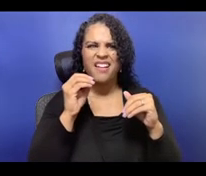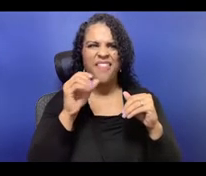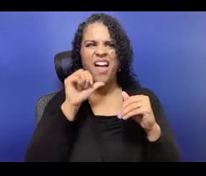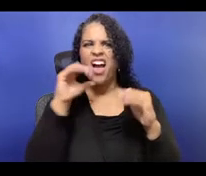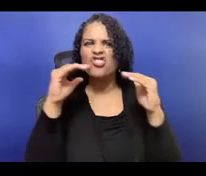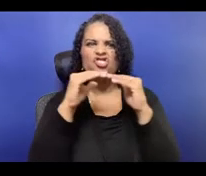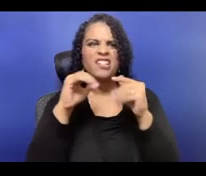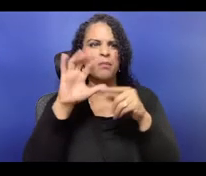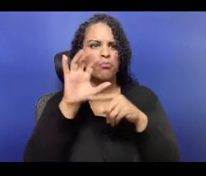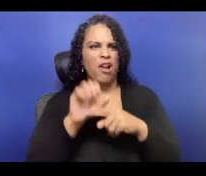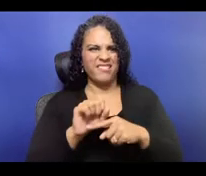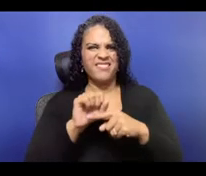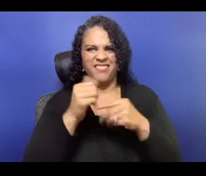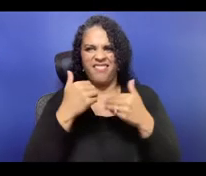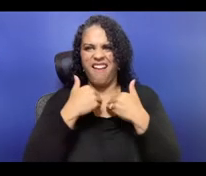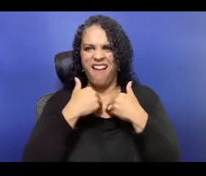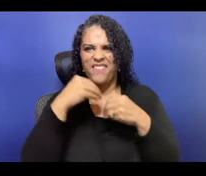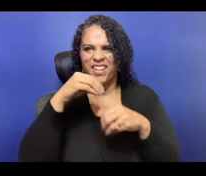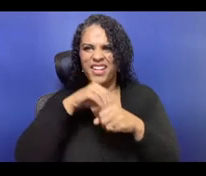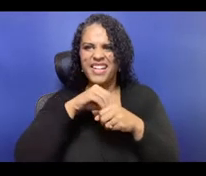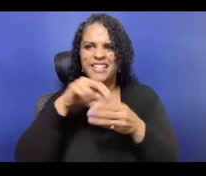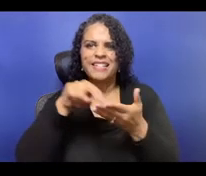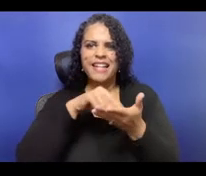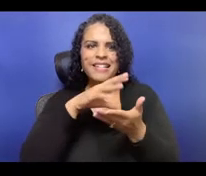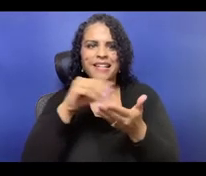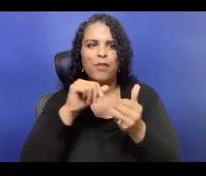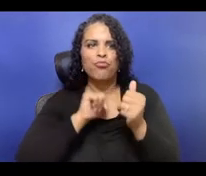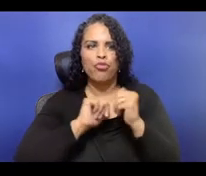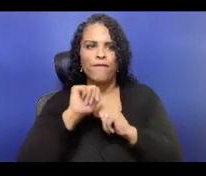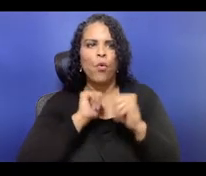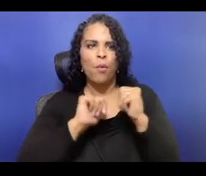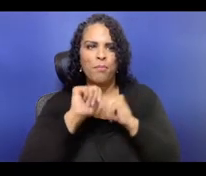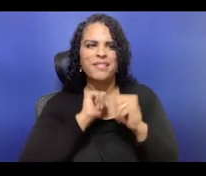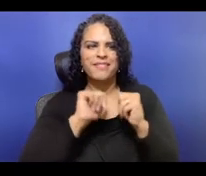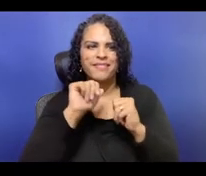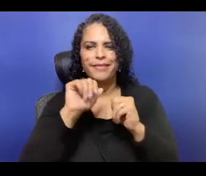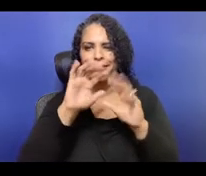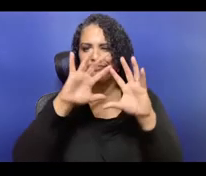and many, many dates, is headquartered in what is called San Jose, California,